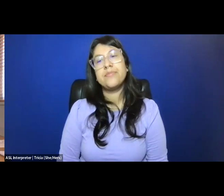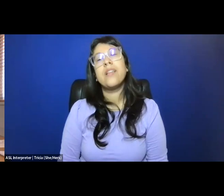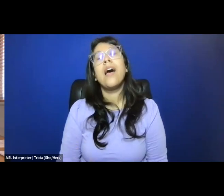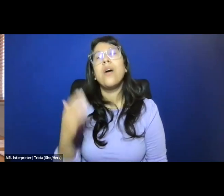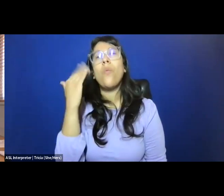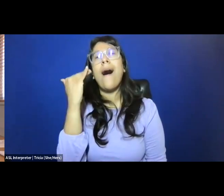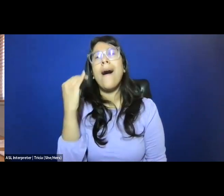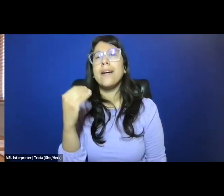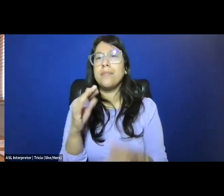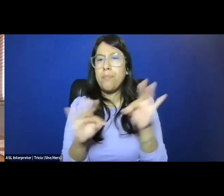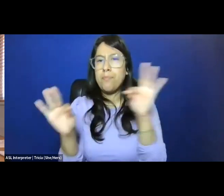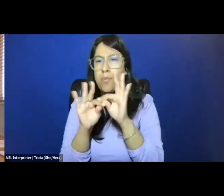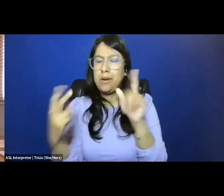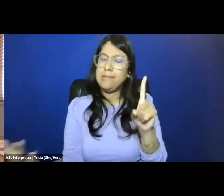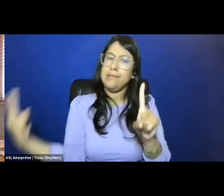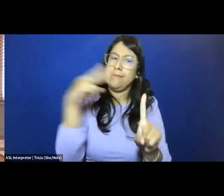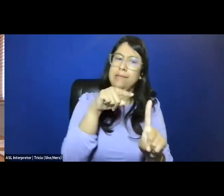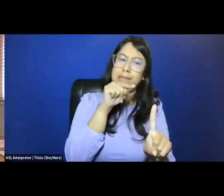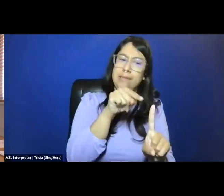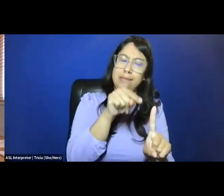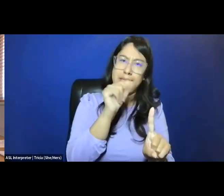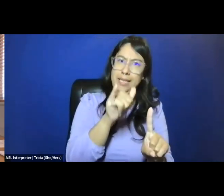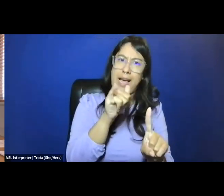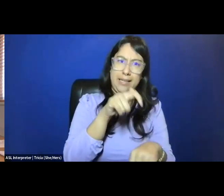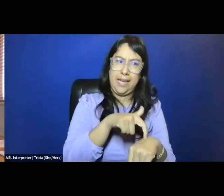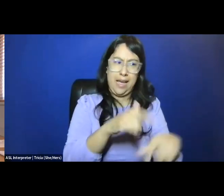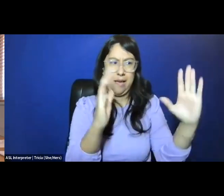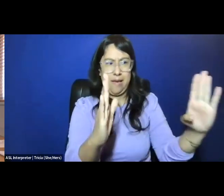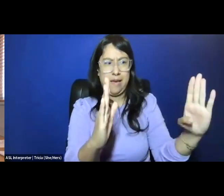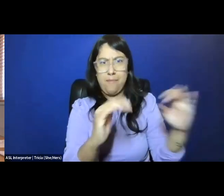to return back to the era in which this law came about,